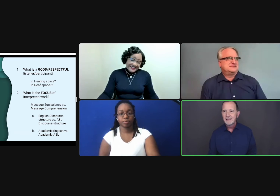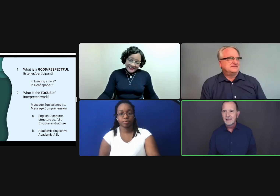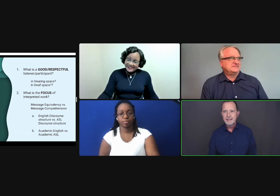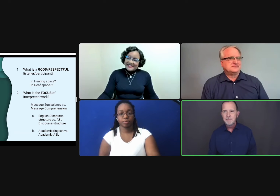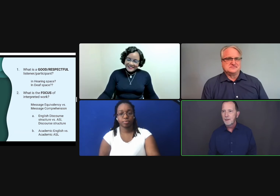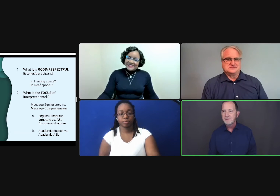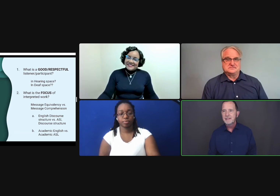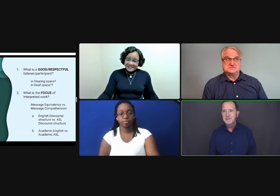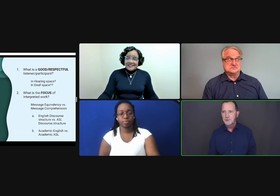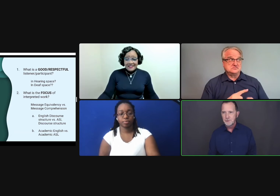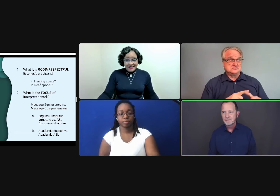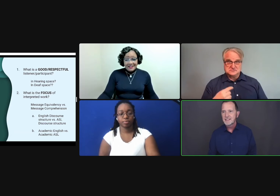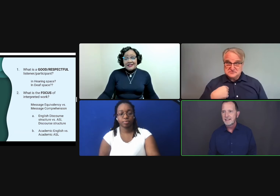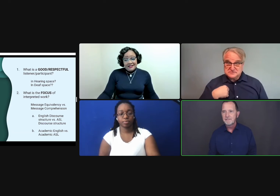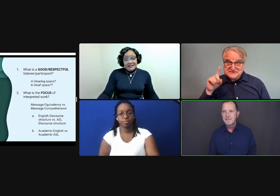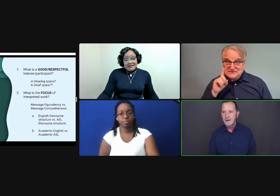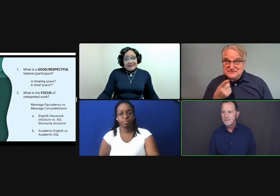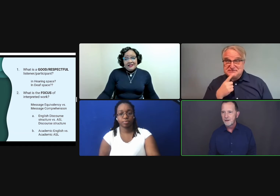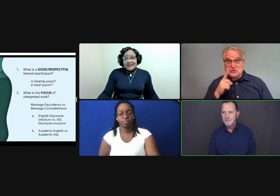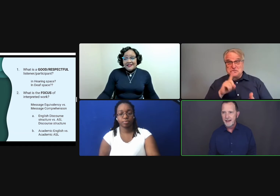And keep up they do, signing very, very fast.